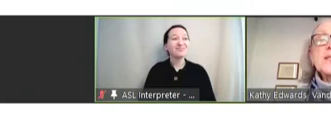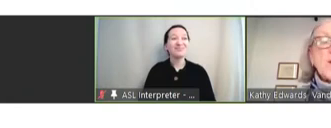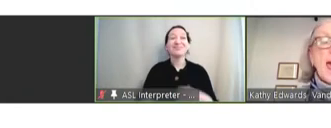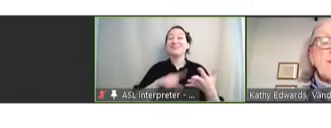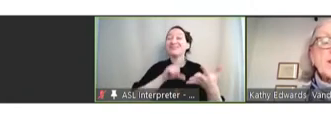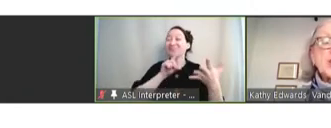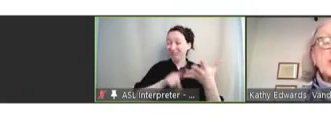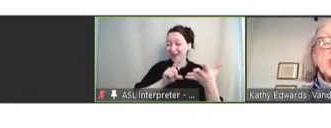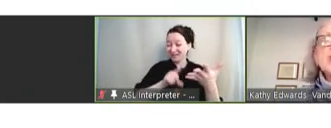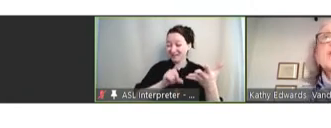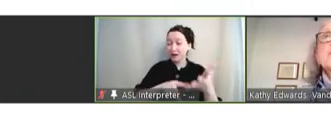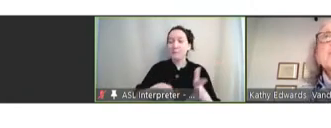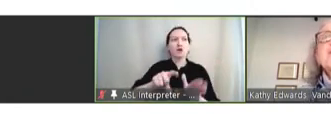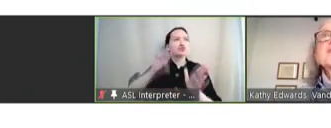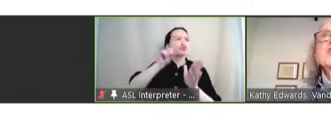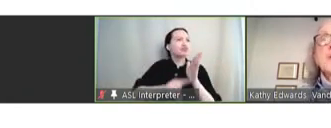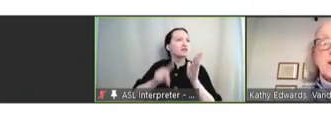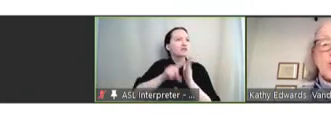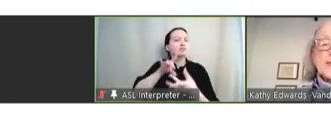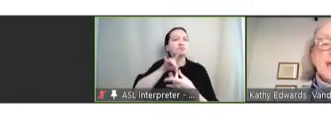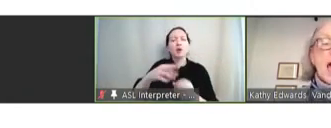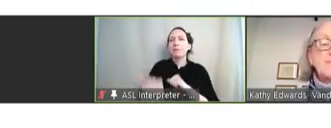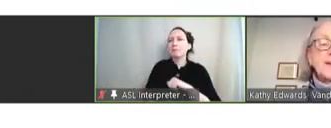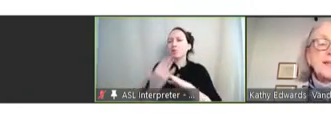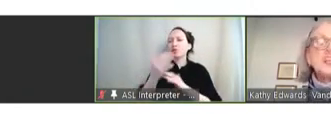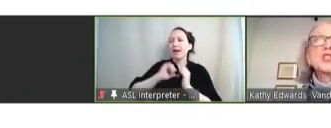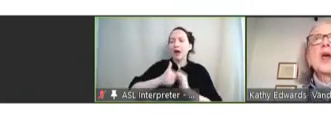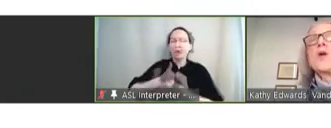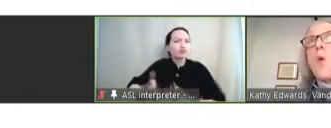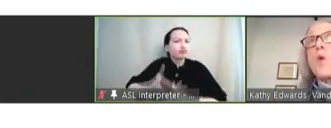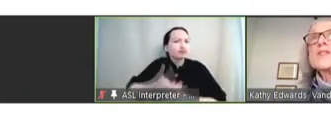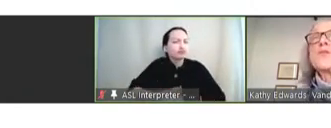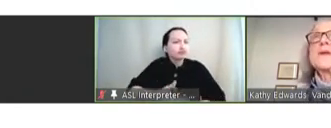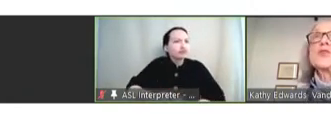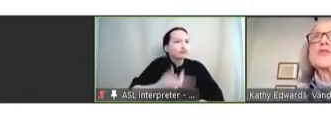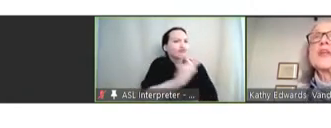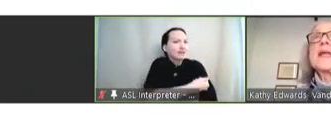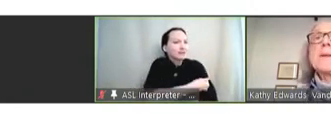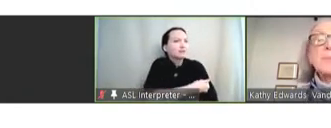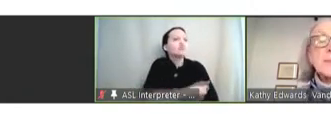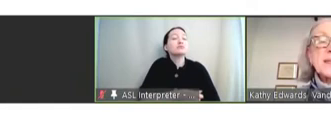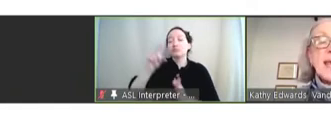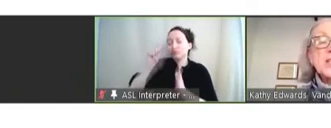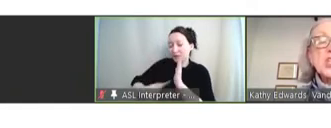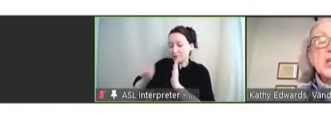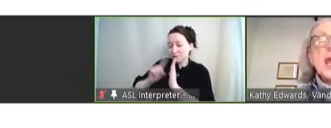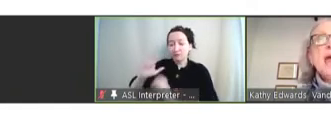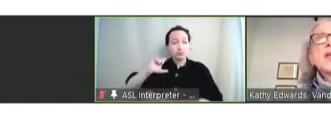to have research into the methods to increase confidence and also research implementation